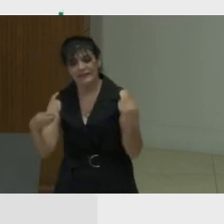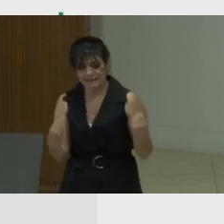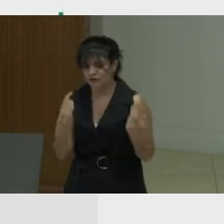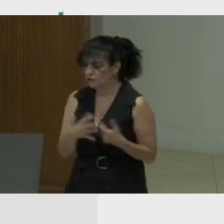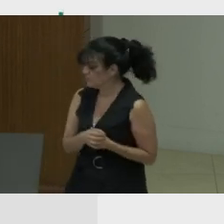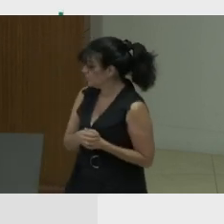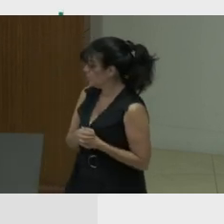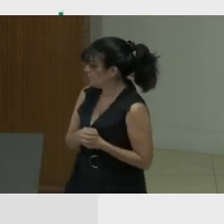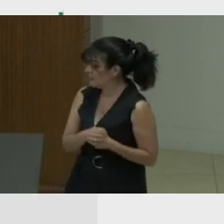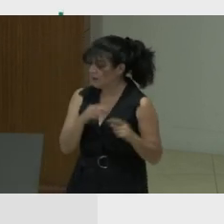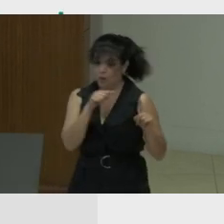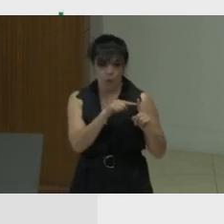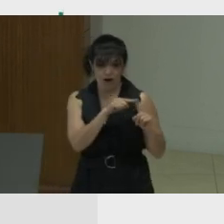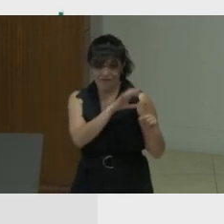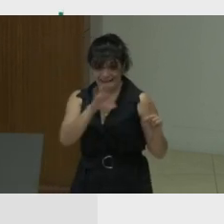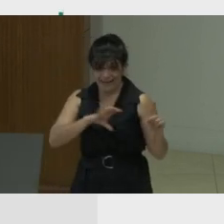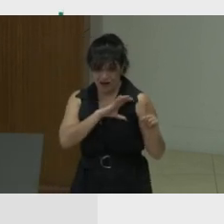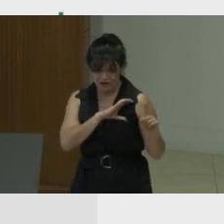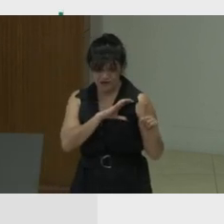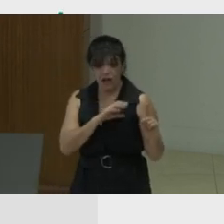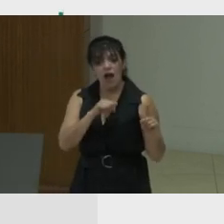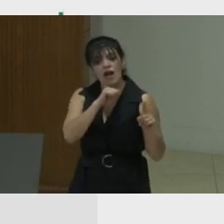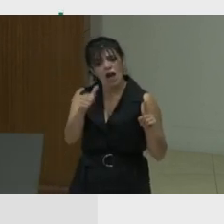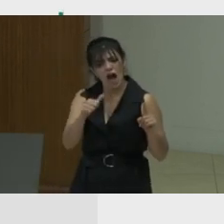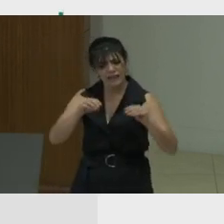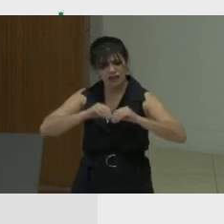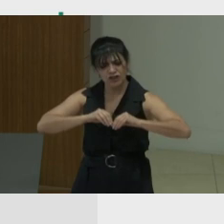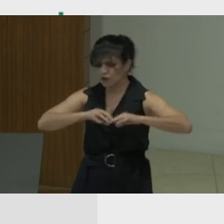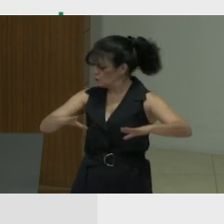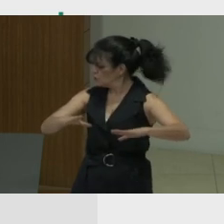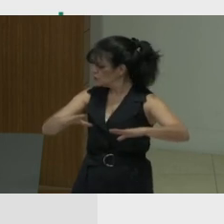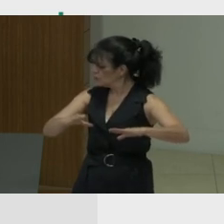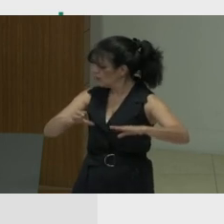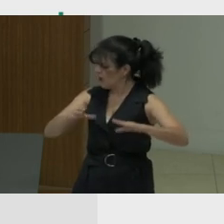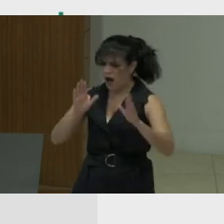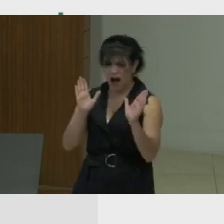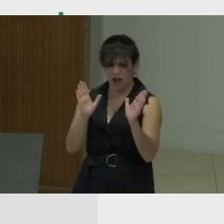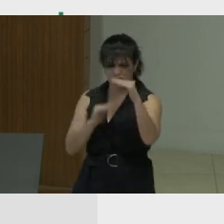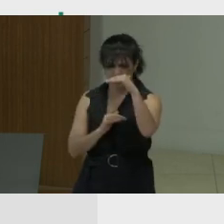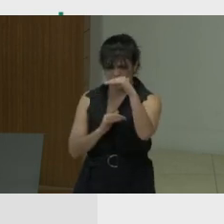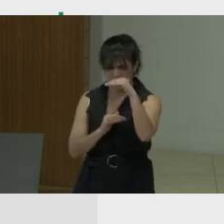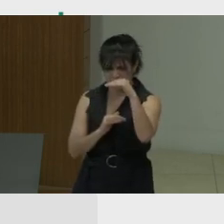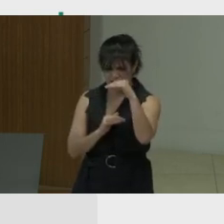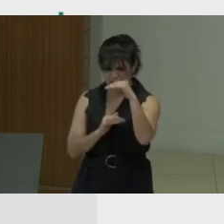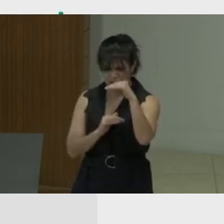So looking at one of the characteristics, the non-distribution constraints, this is a term that refers to that any money